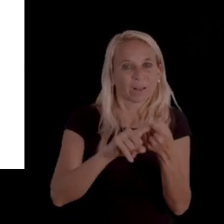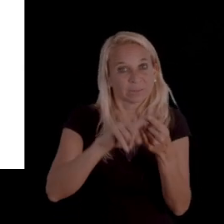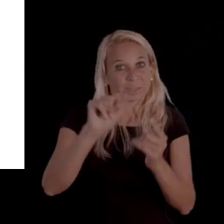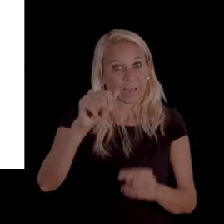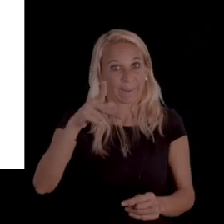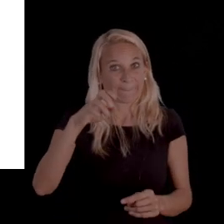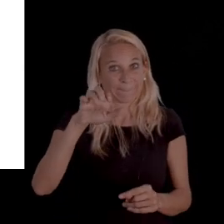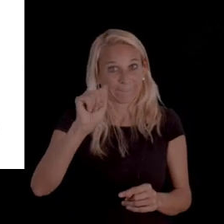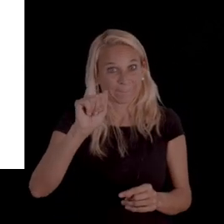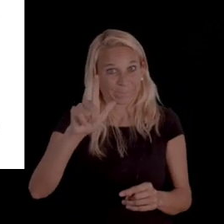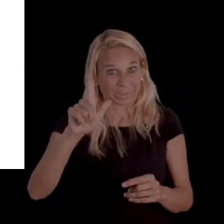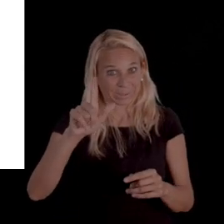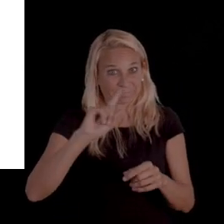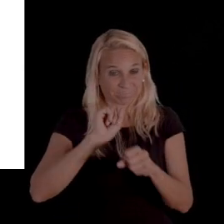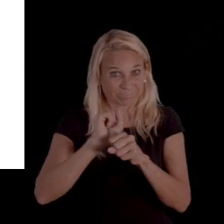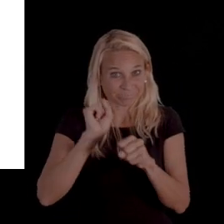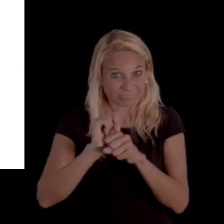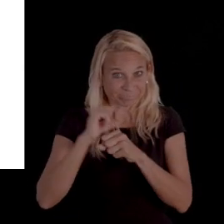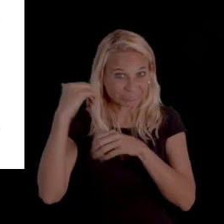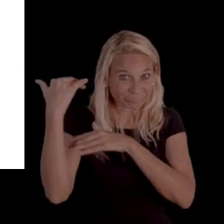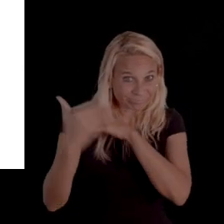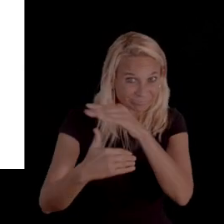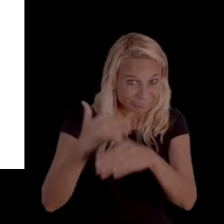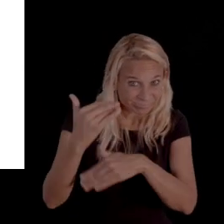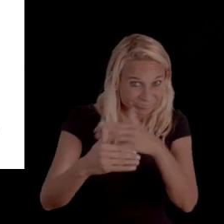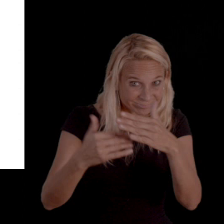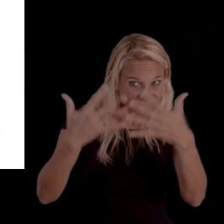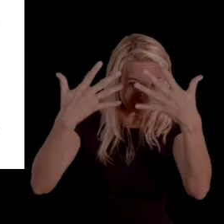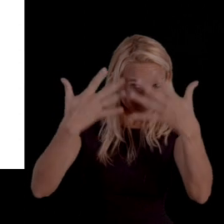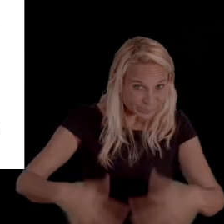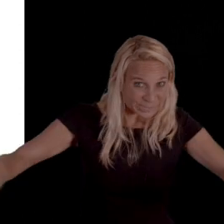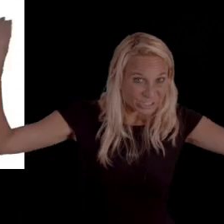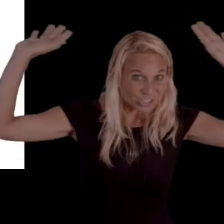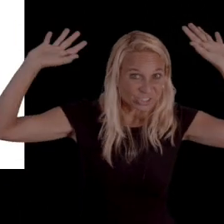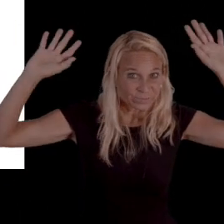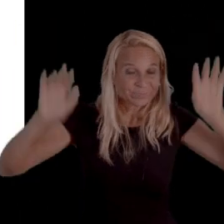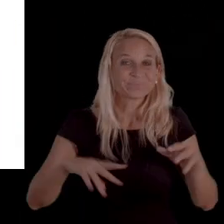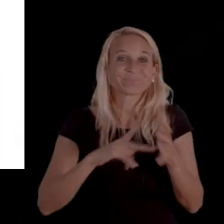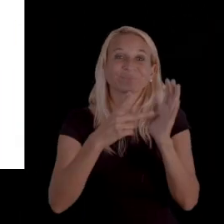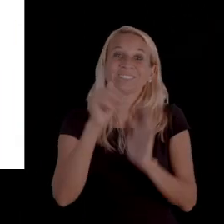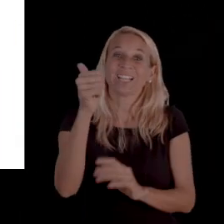until the appeal is officially decided. So, the 10 days